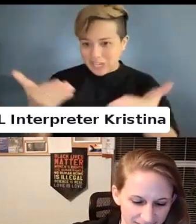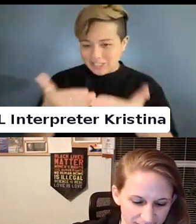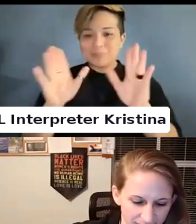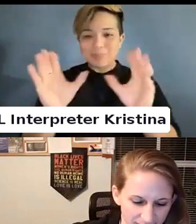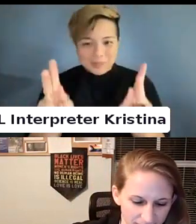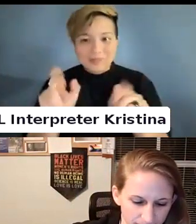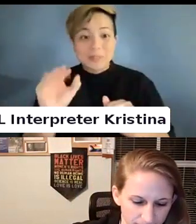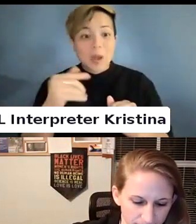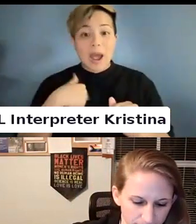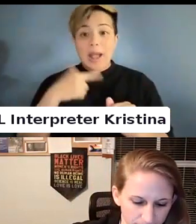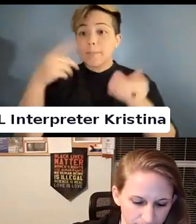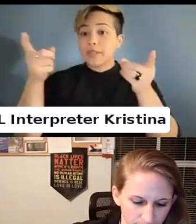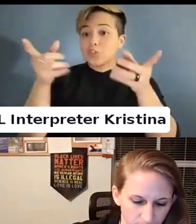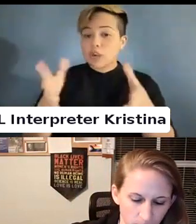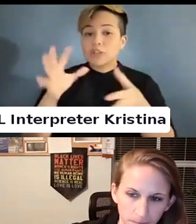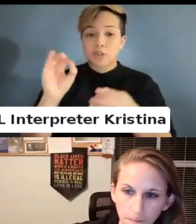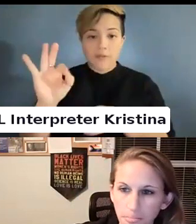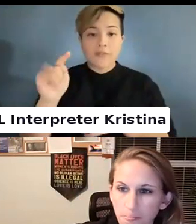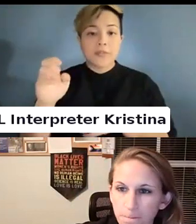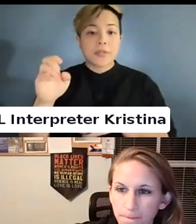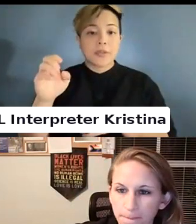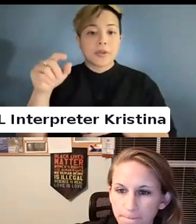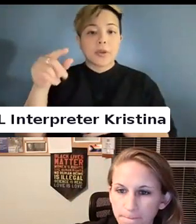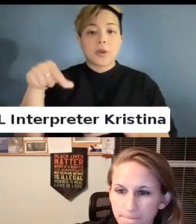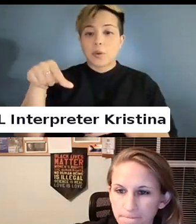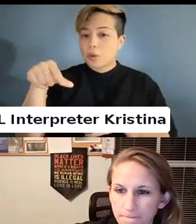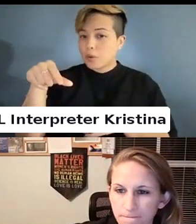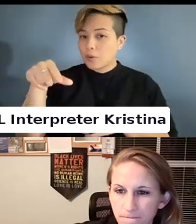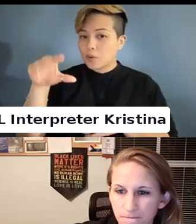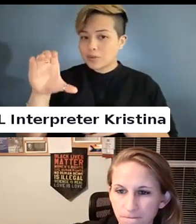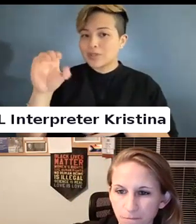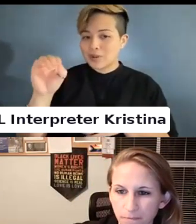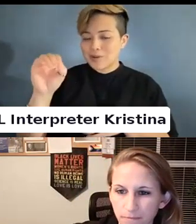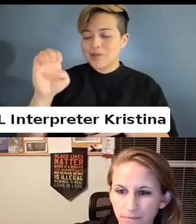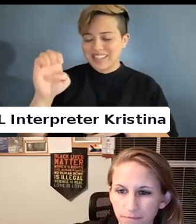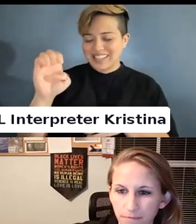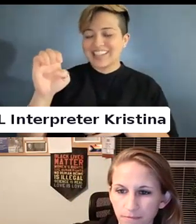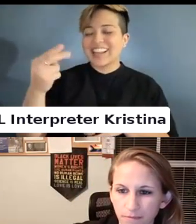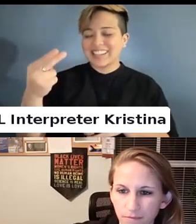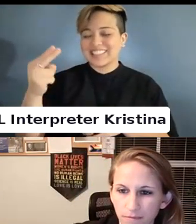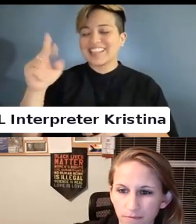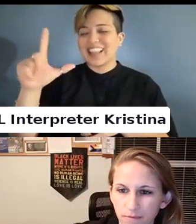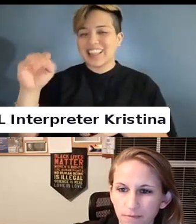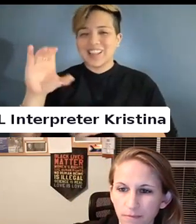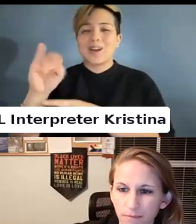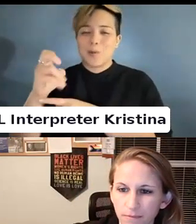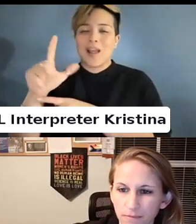I am the director of the Coelho center.